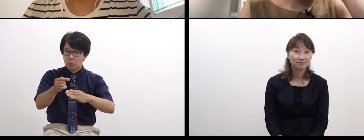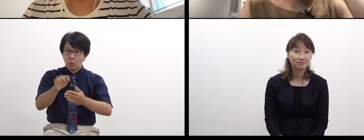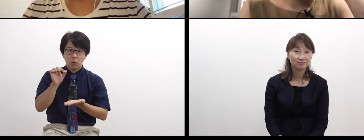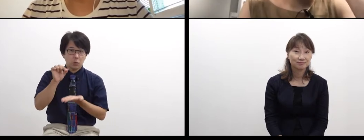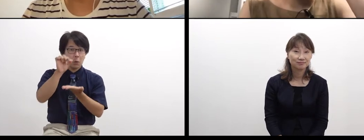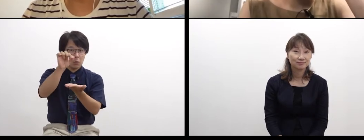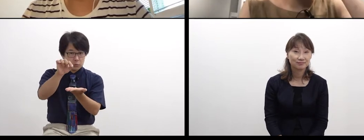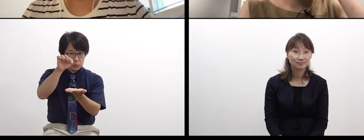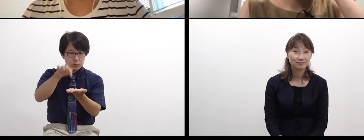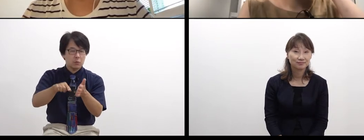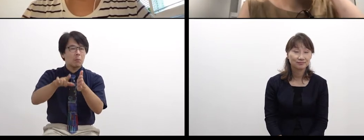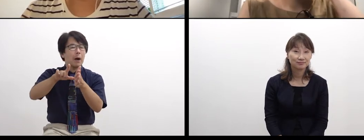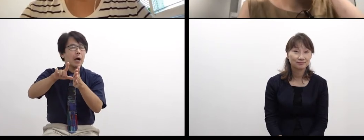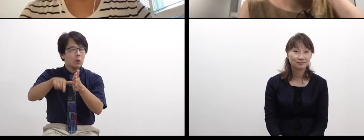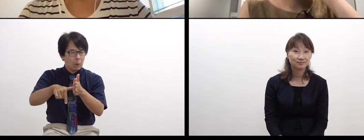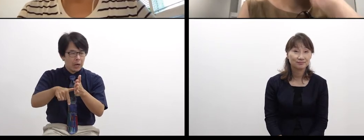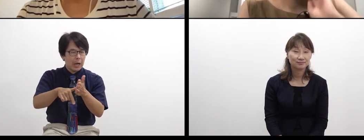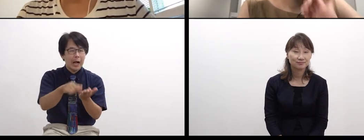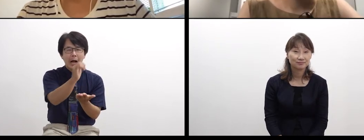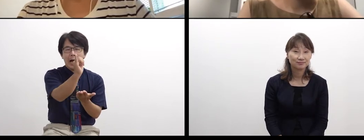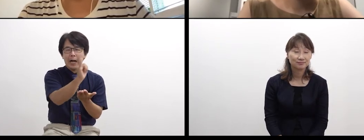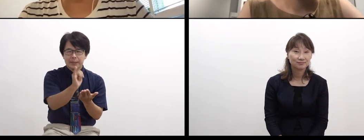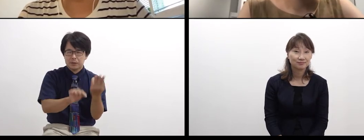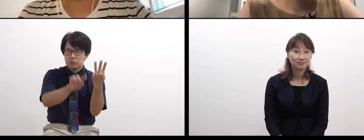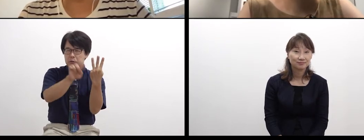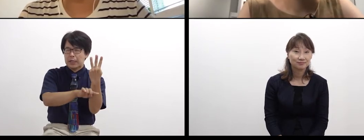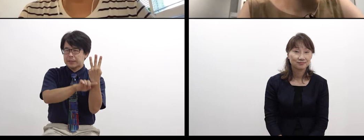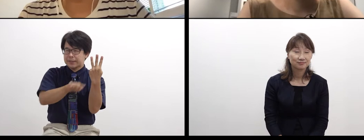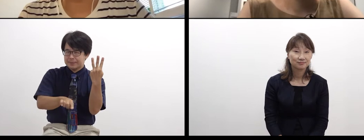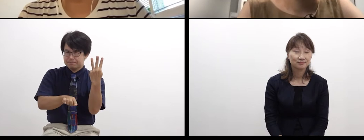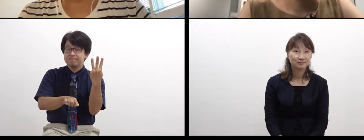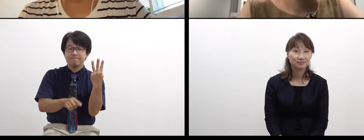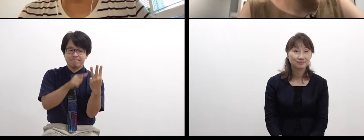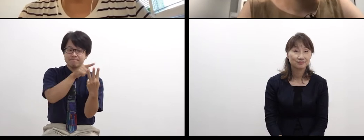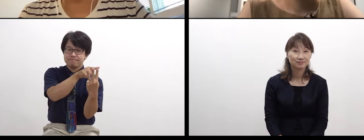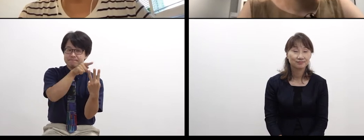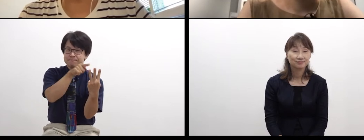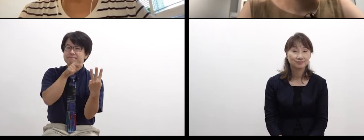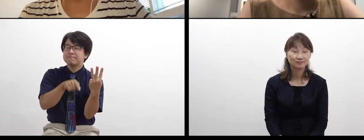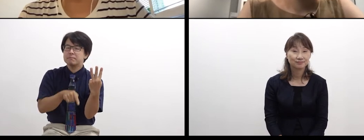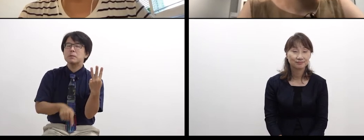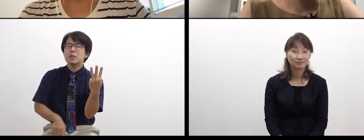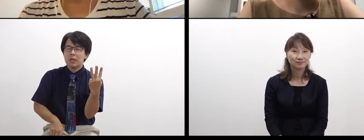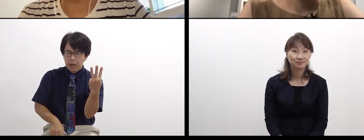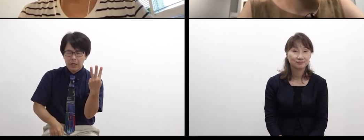each of 3 artists has communication